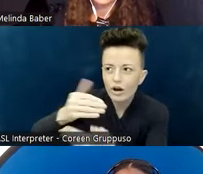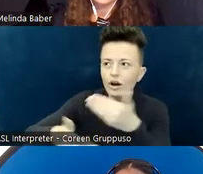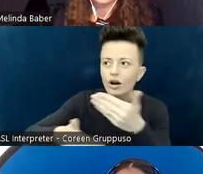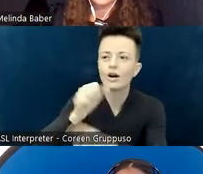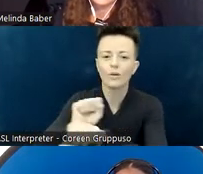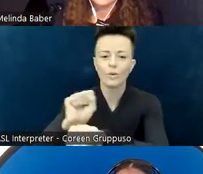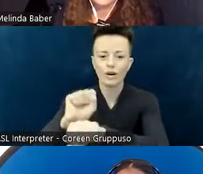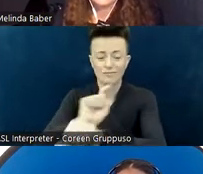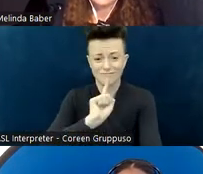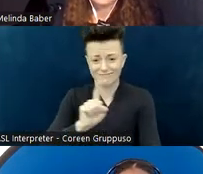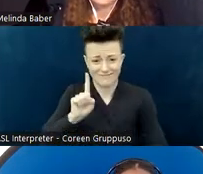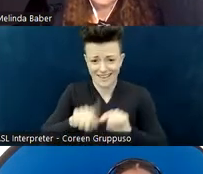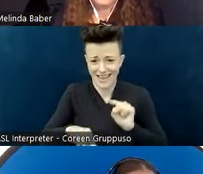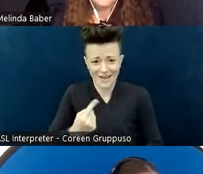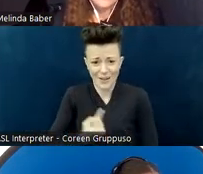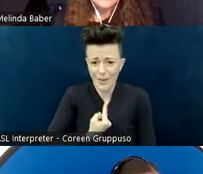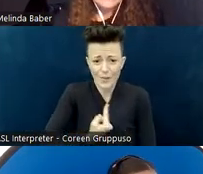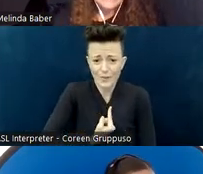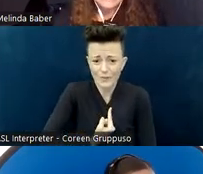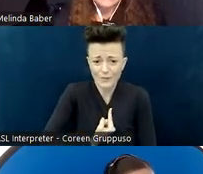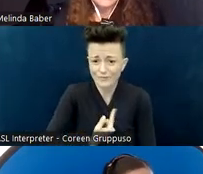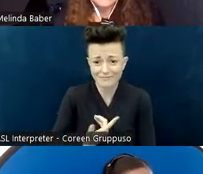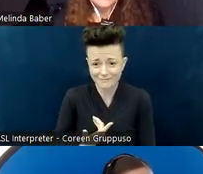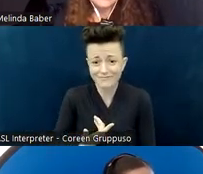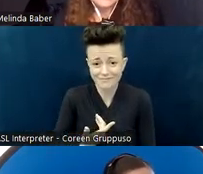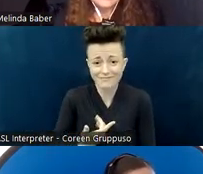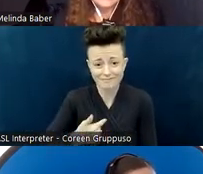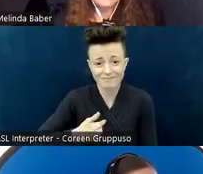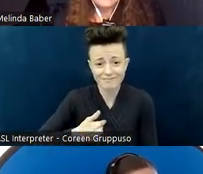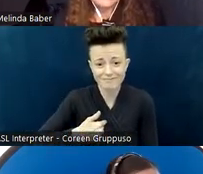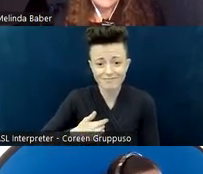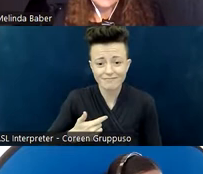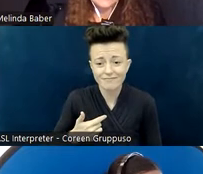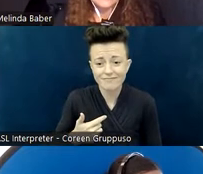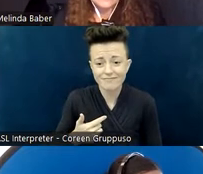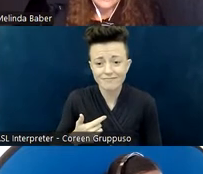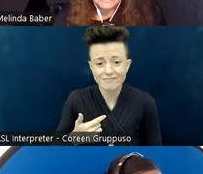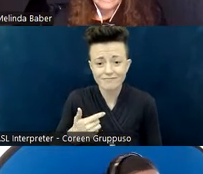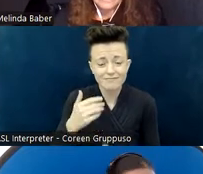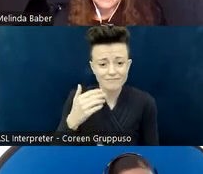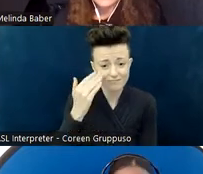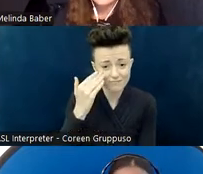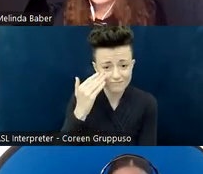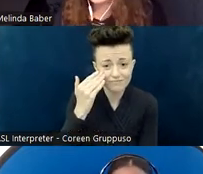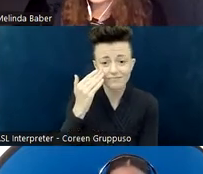As I have encountered the heart of community